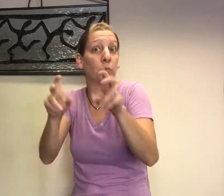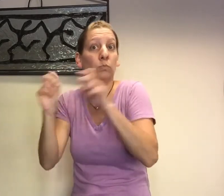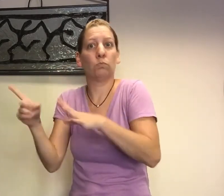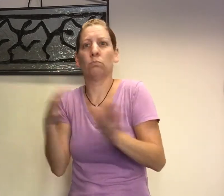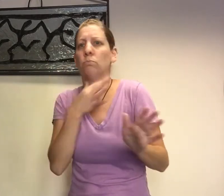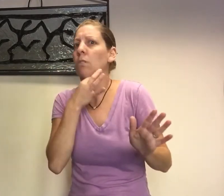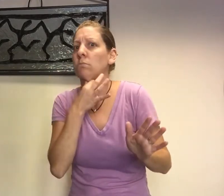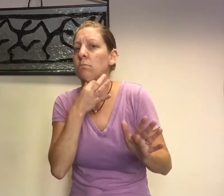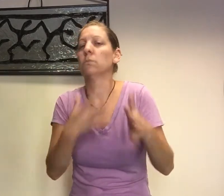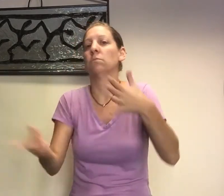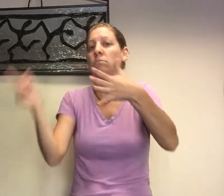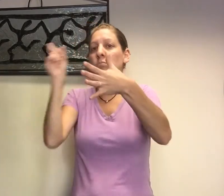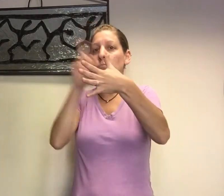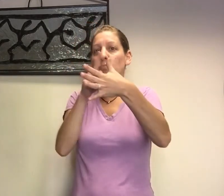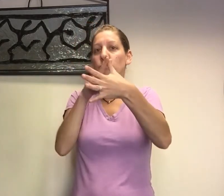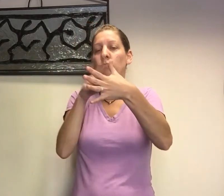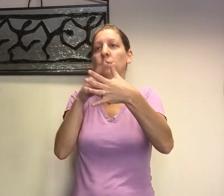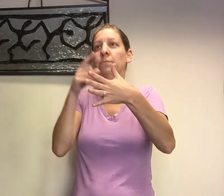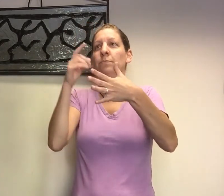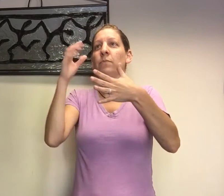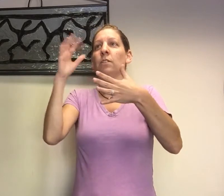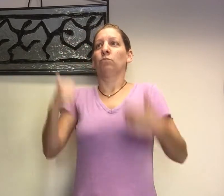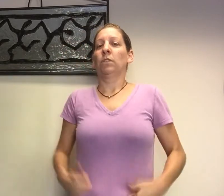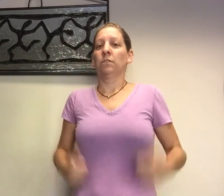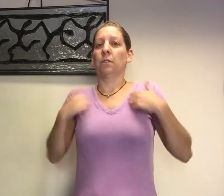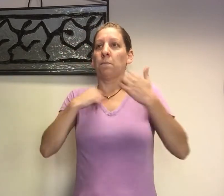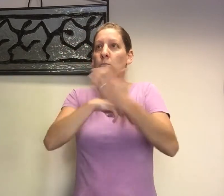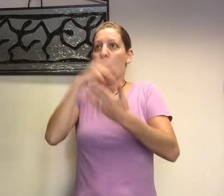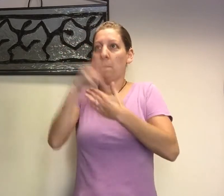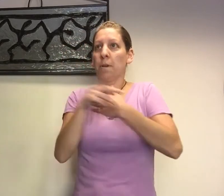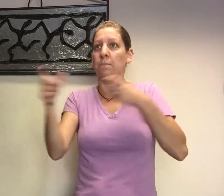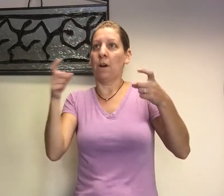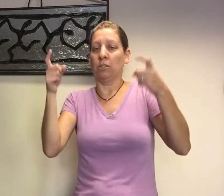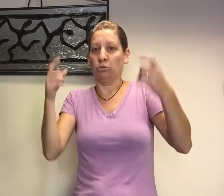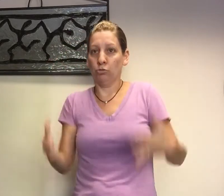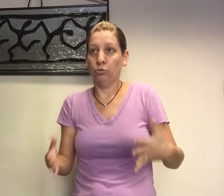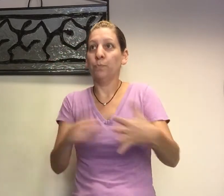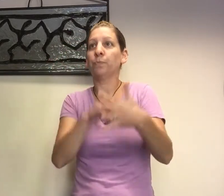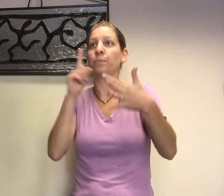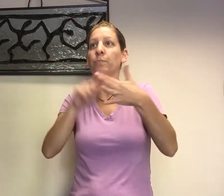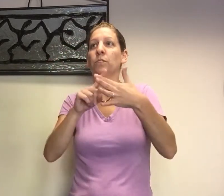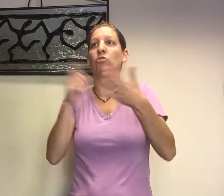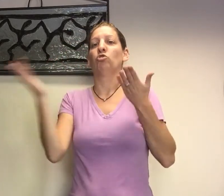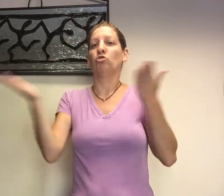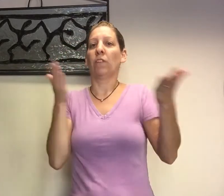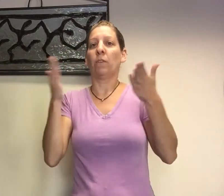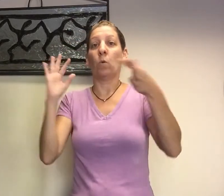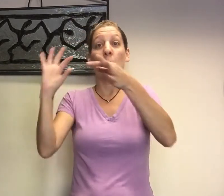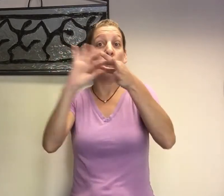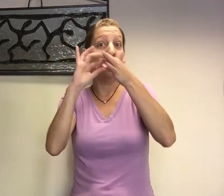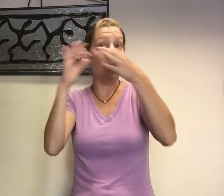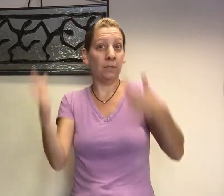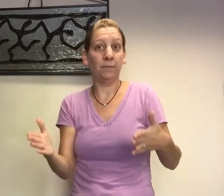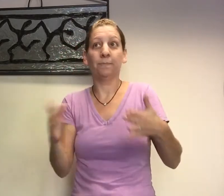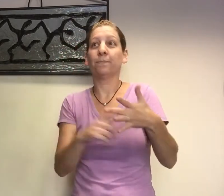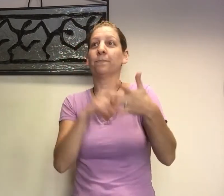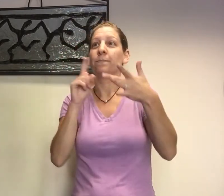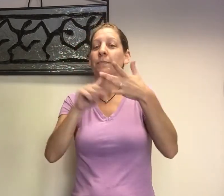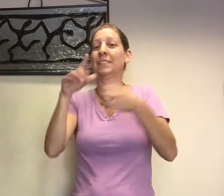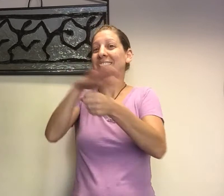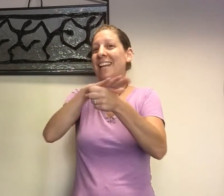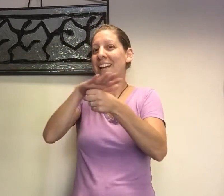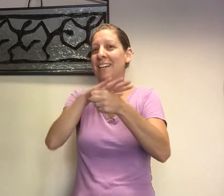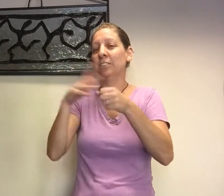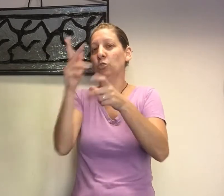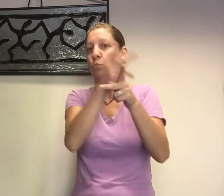Curious? We are seeking a Residental Program Manager, Service Coordinator, Site Supervisor,